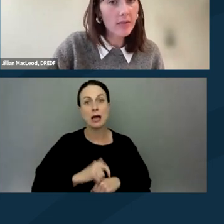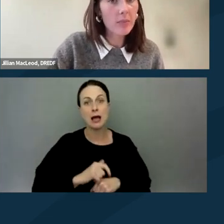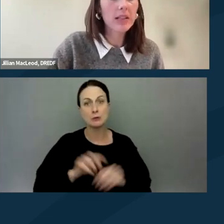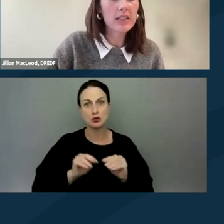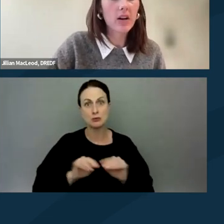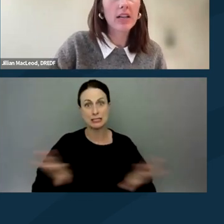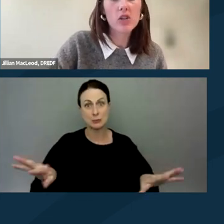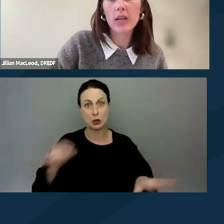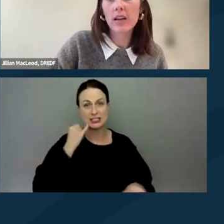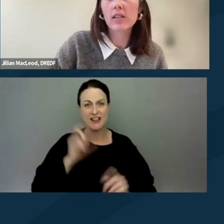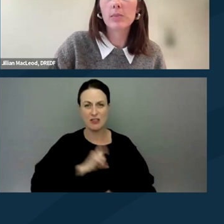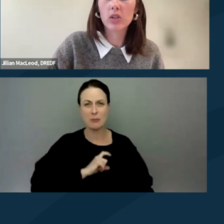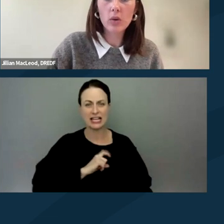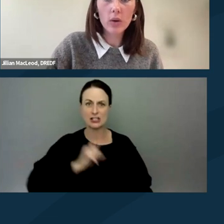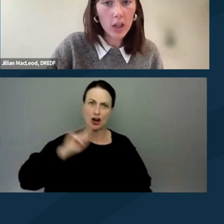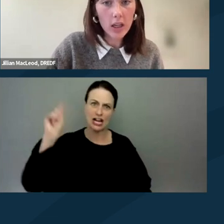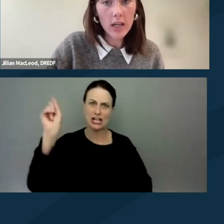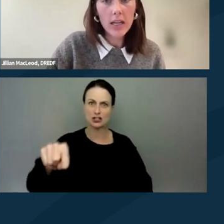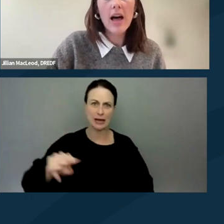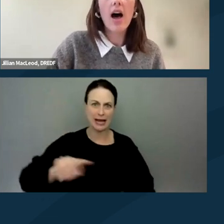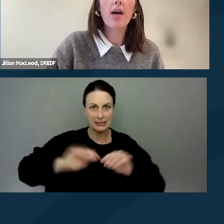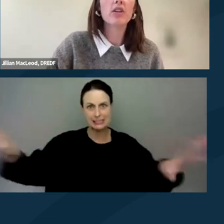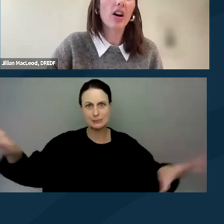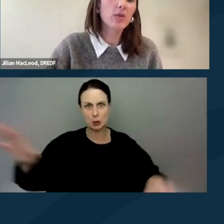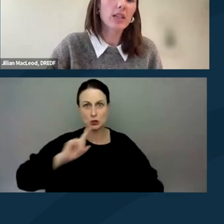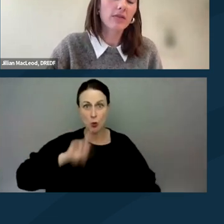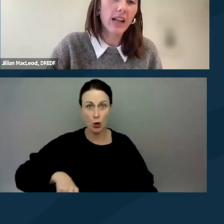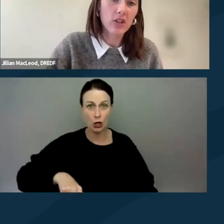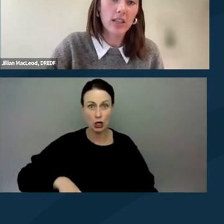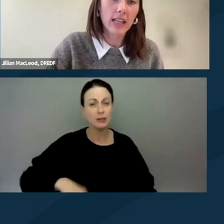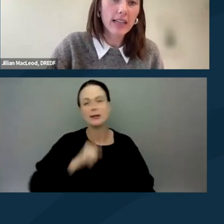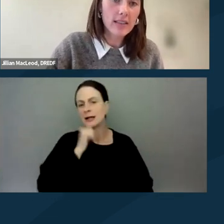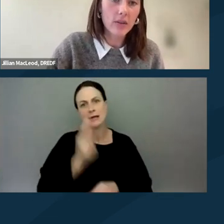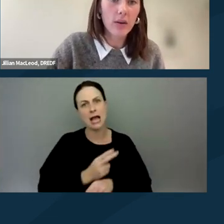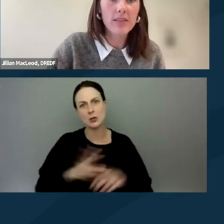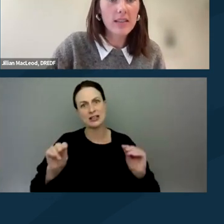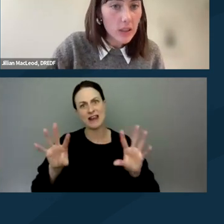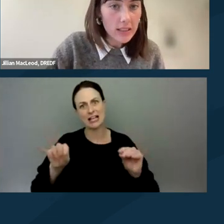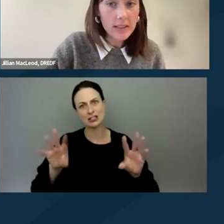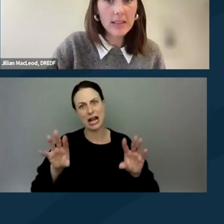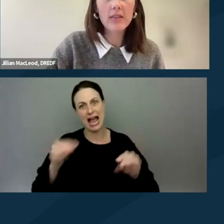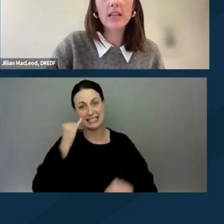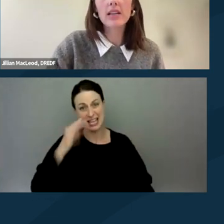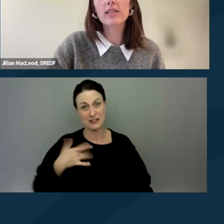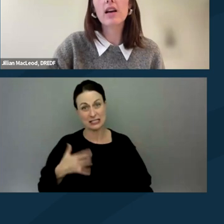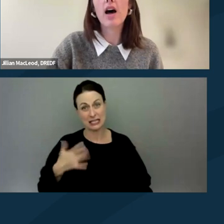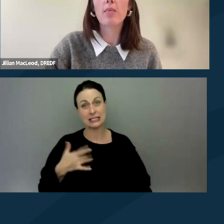if the police are issuing a dispersal order, not using flashing lights if you have sensory sensitivities